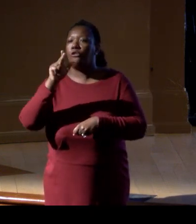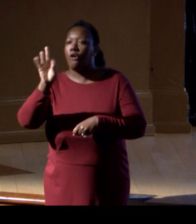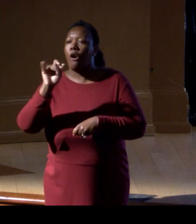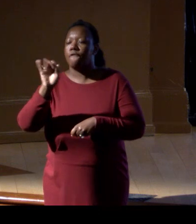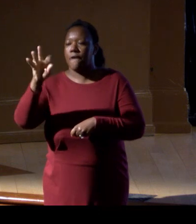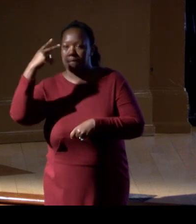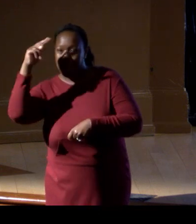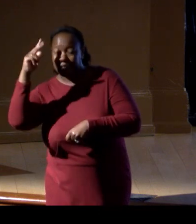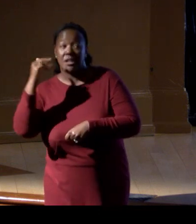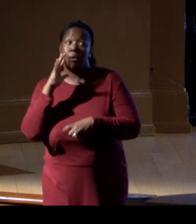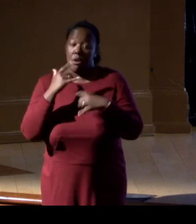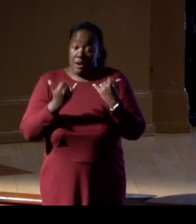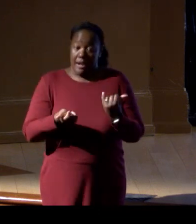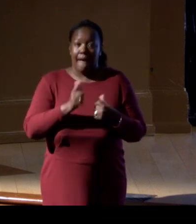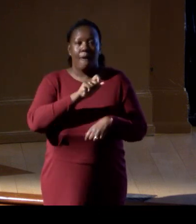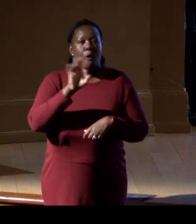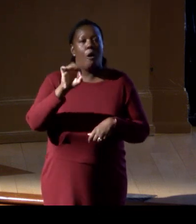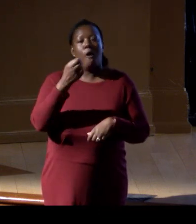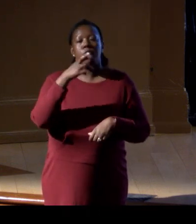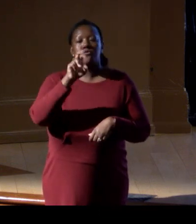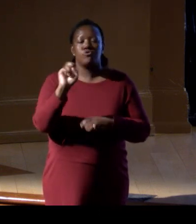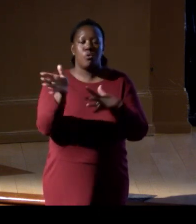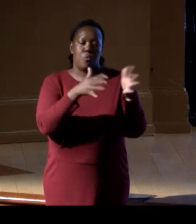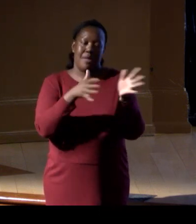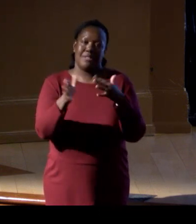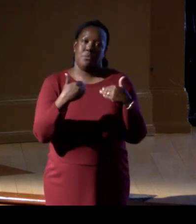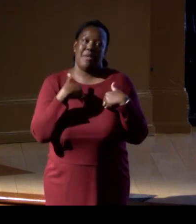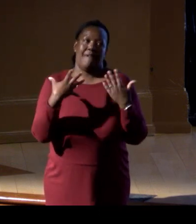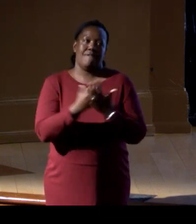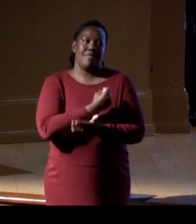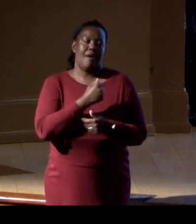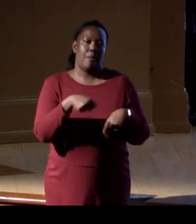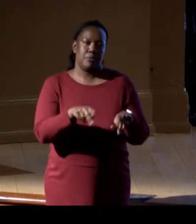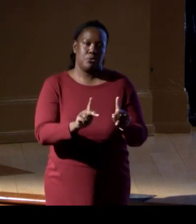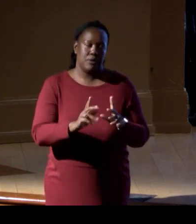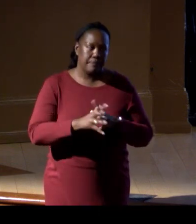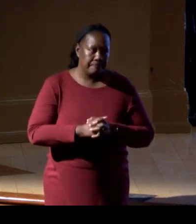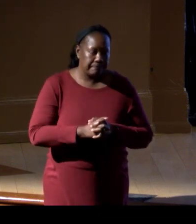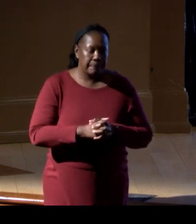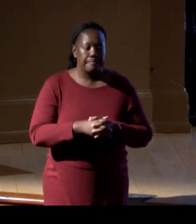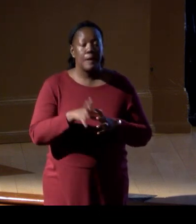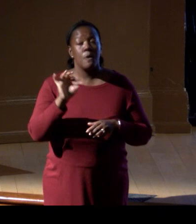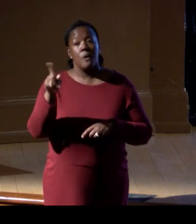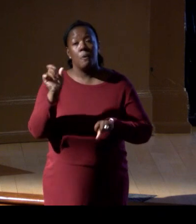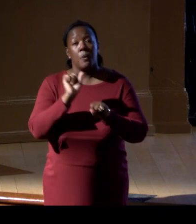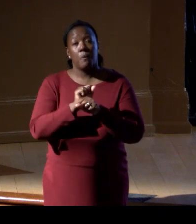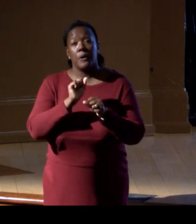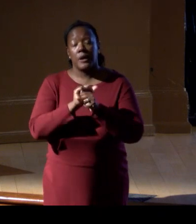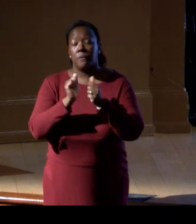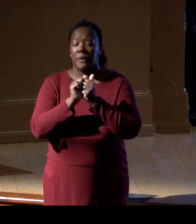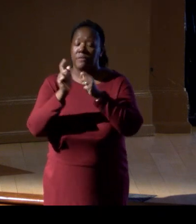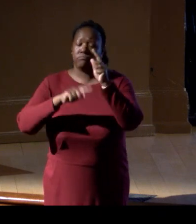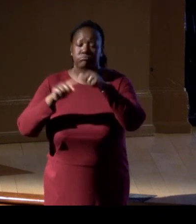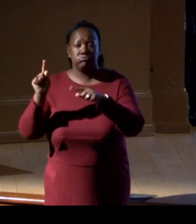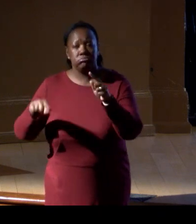We're working with regional science entities, like the Responsible Offshore Science Alliance that was started between the commercial fishing